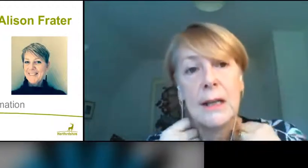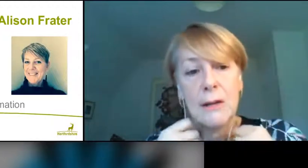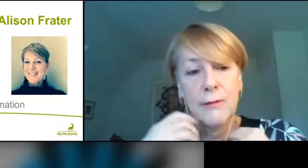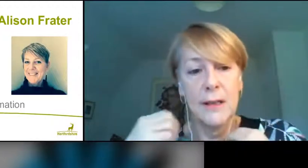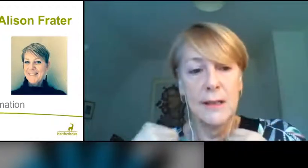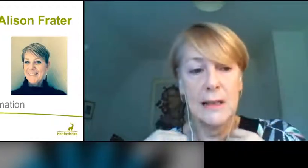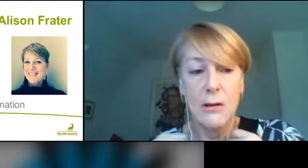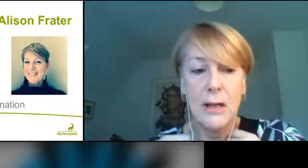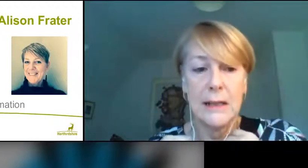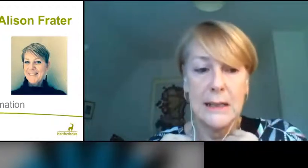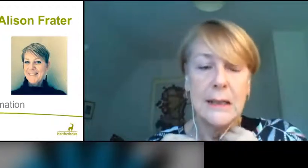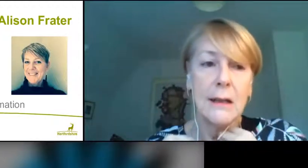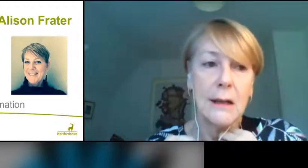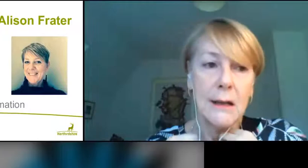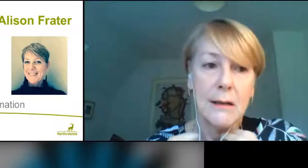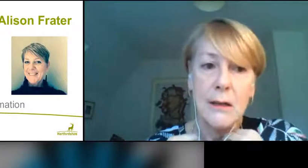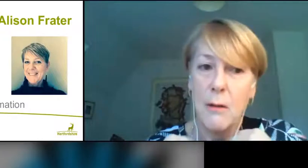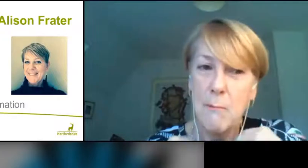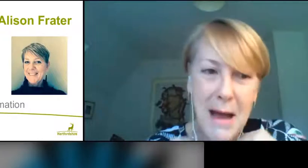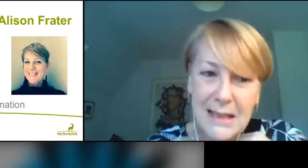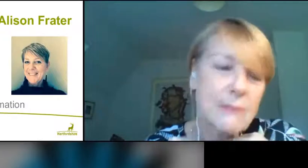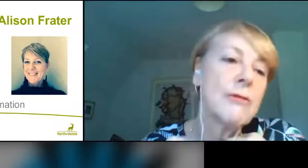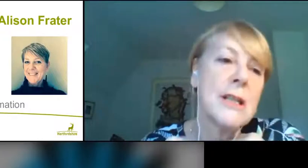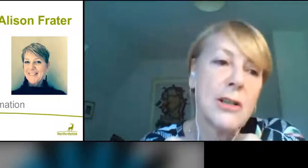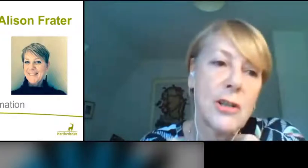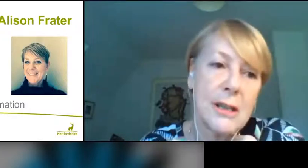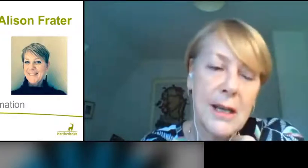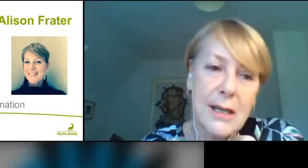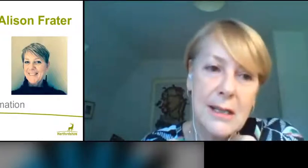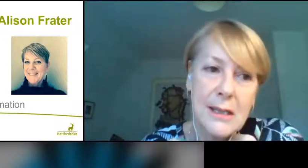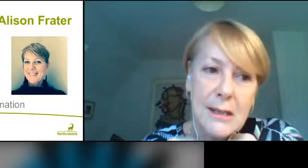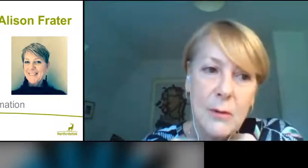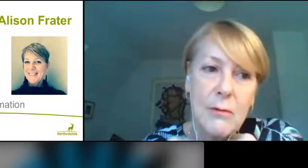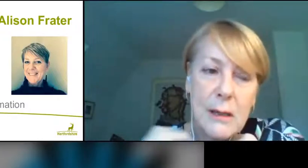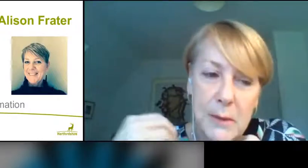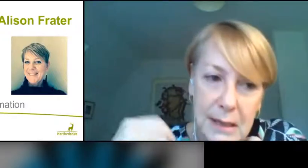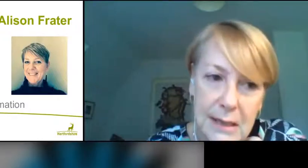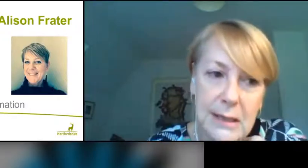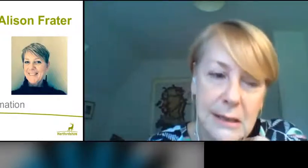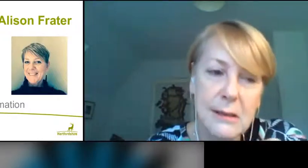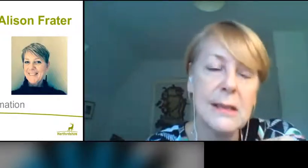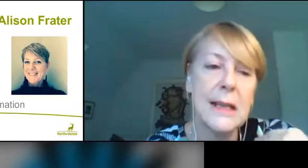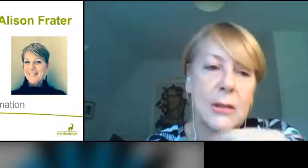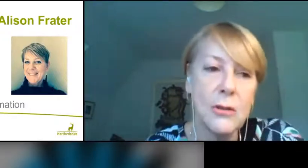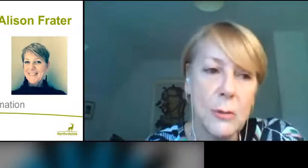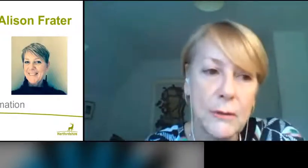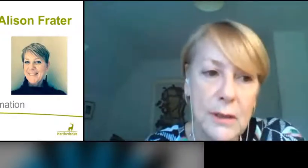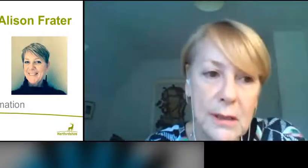in our figures locally a massive reduction in cases. We're really beginning to get on top of it.